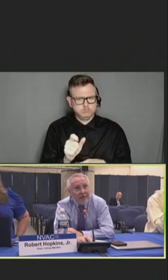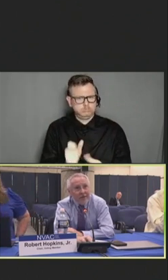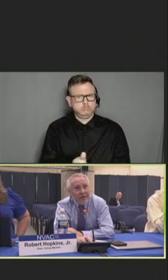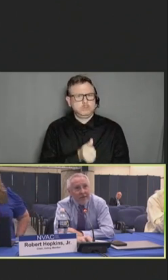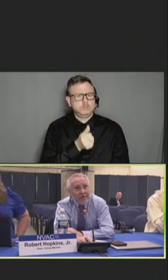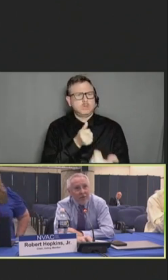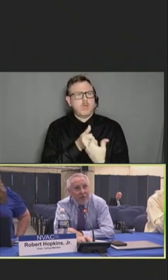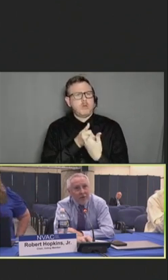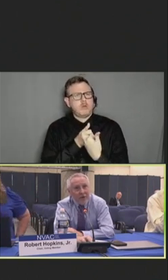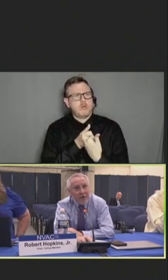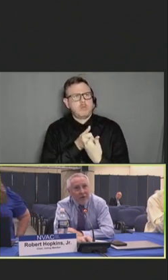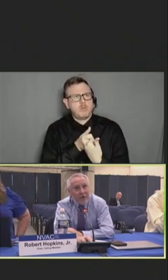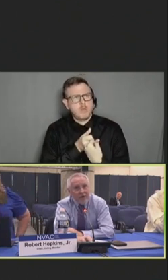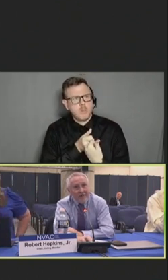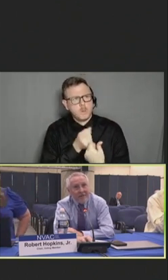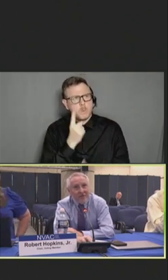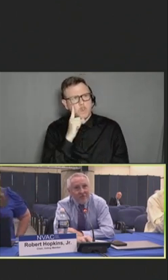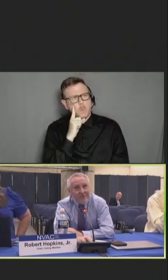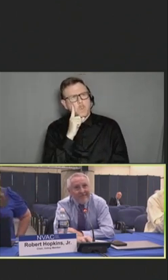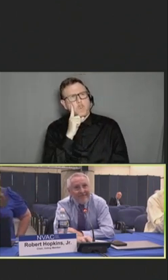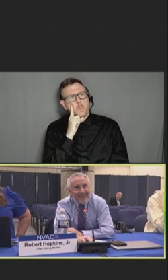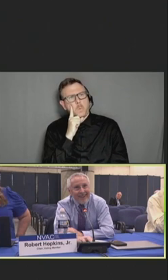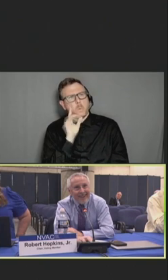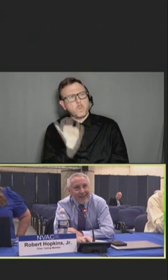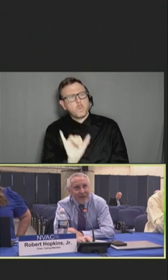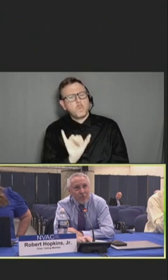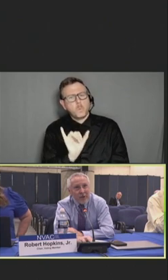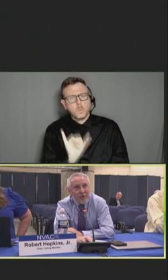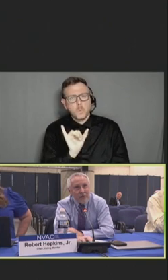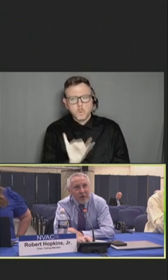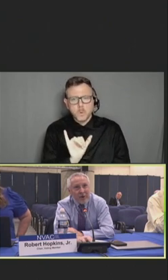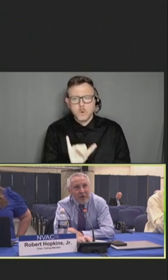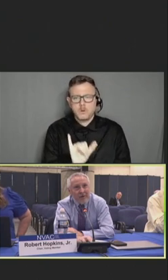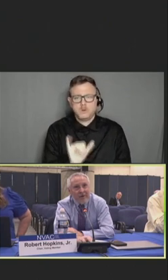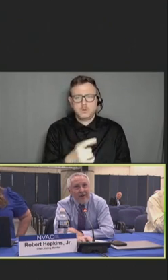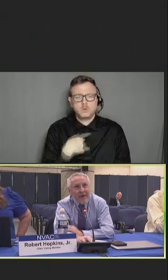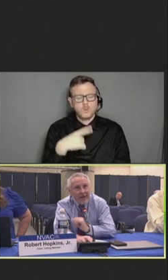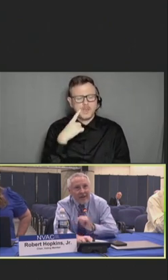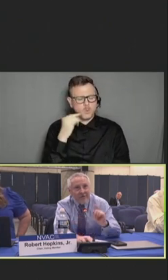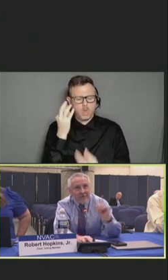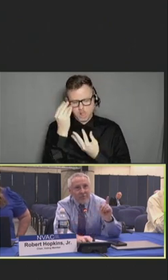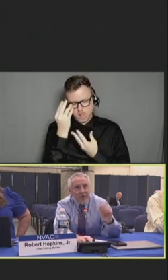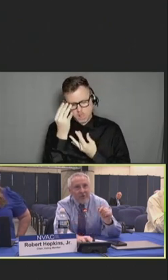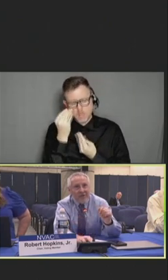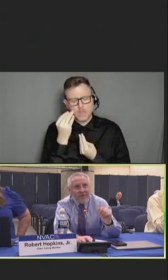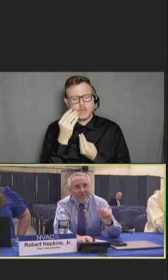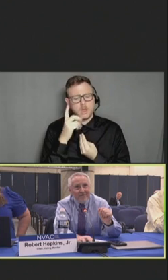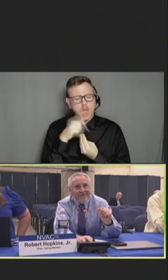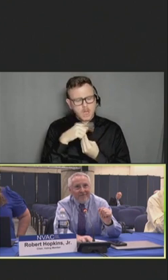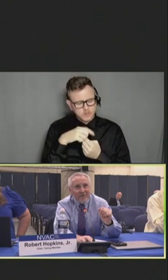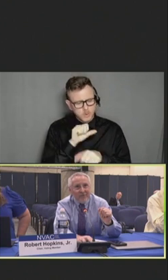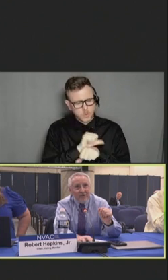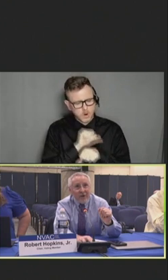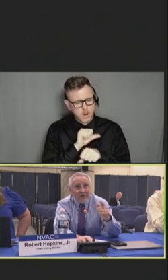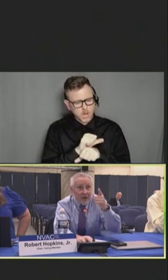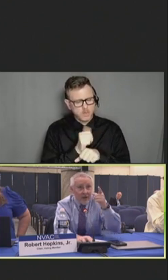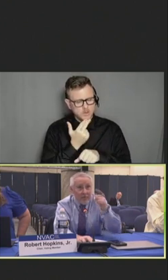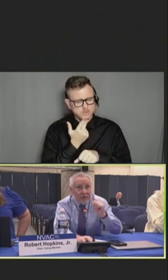And we are going to be mulling this, as well as working on -- at least the small stuff from the start. Todd, please.